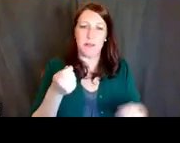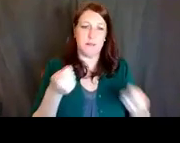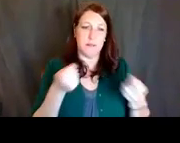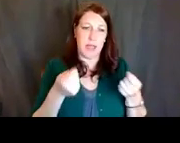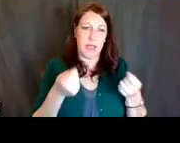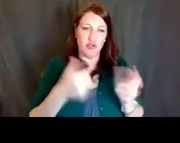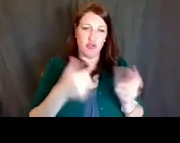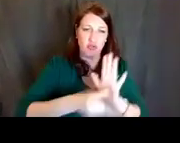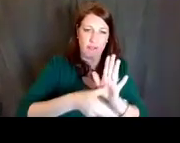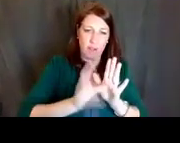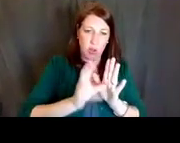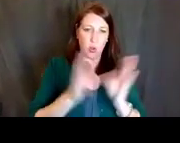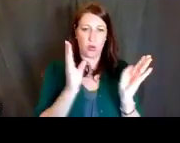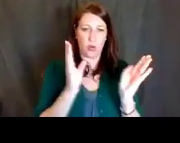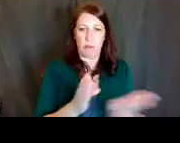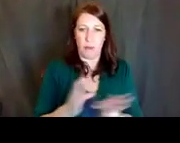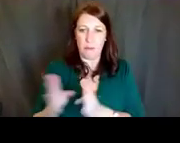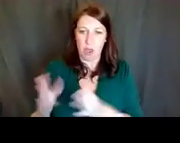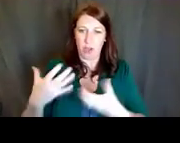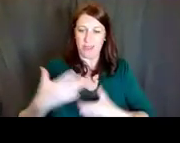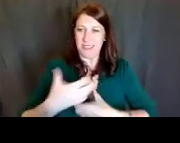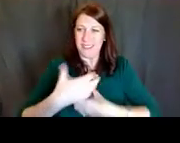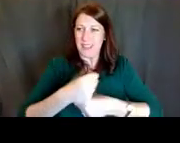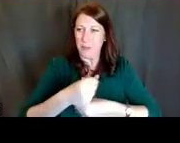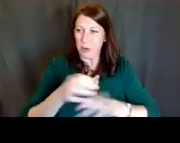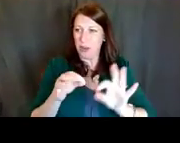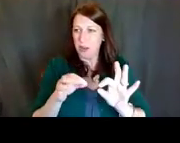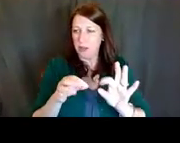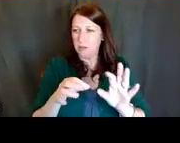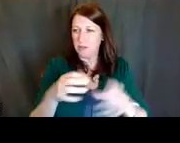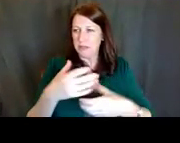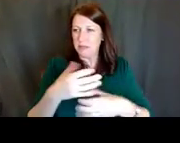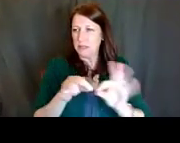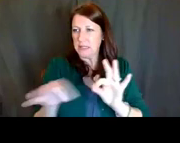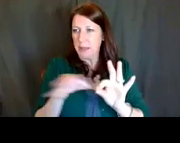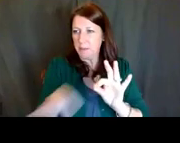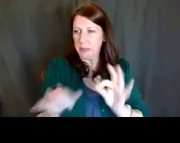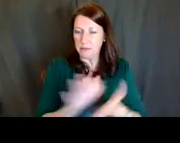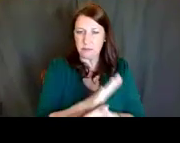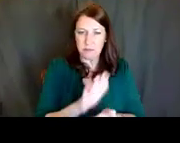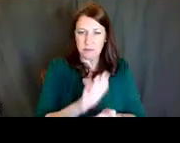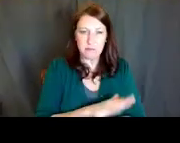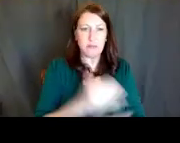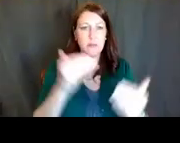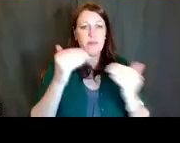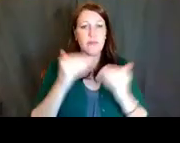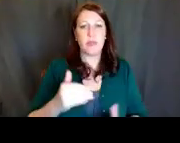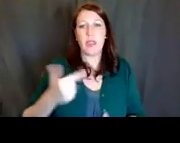They prepare summary statements as well. And then you have grants management officers, again,